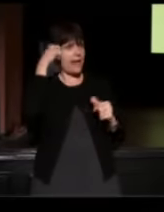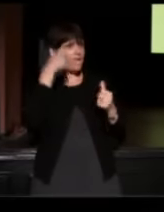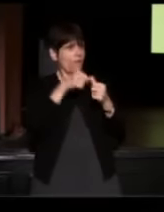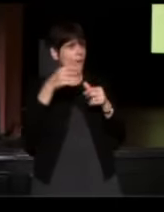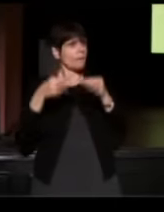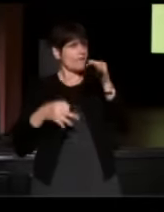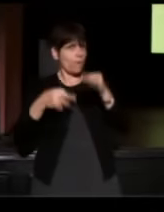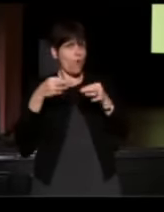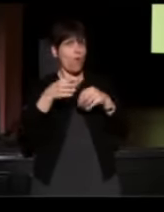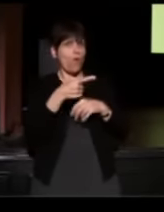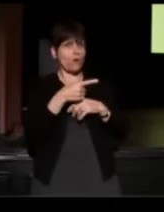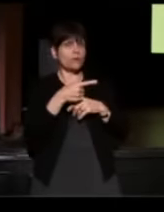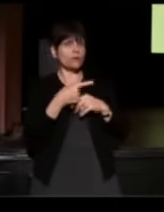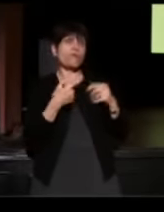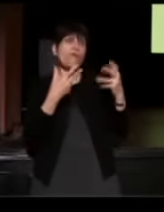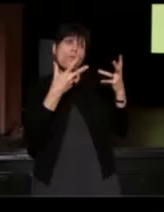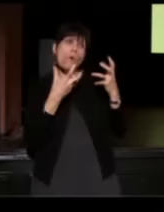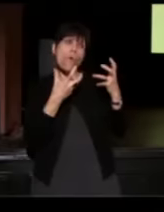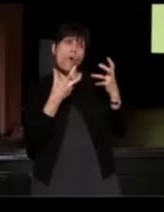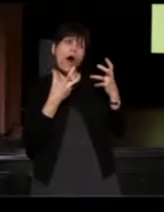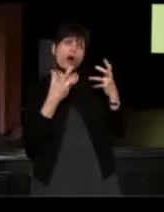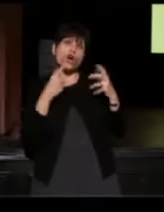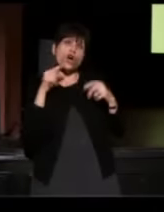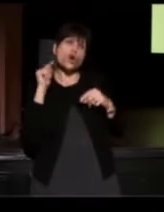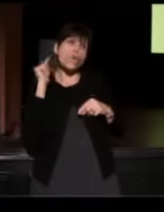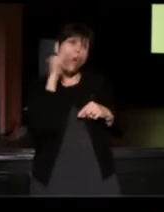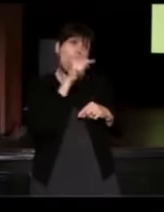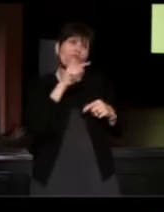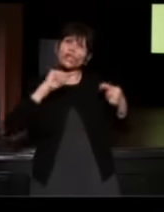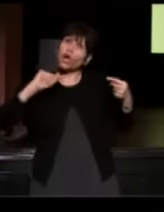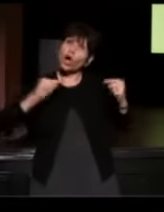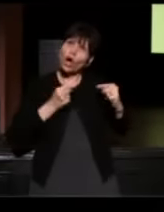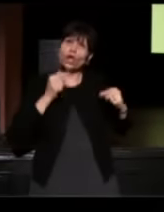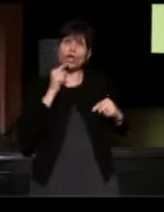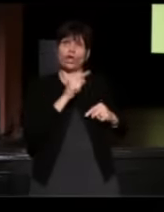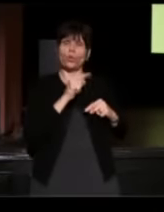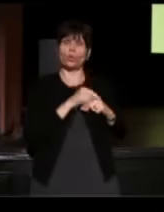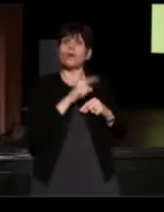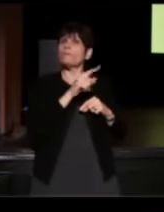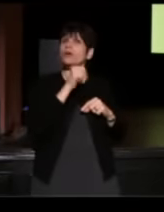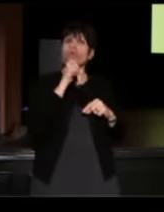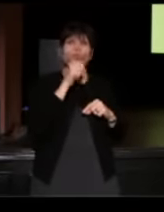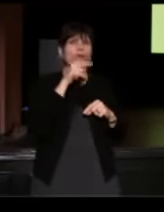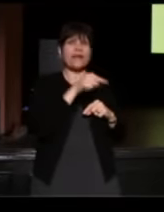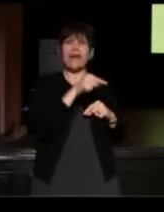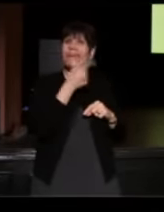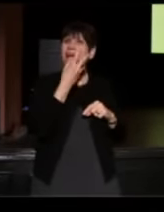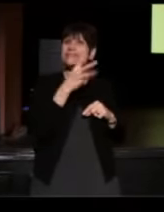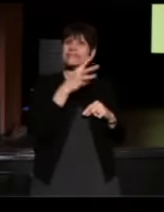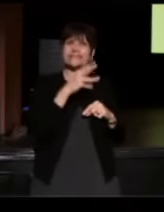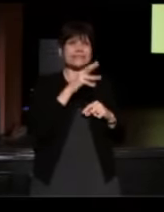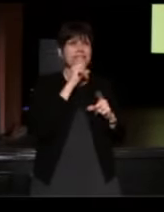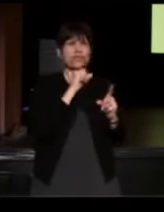where I wanted to go over and hurt you but you were not that 16 year old.